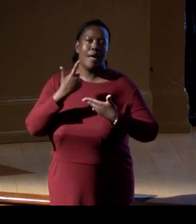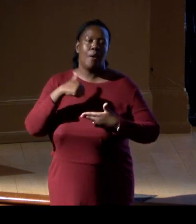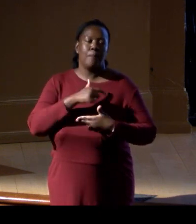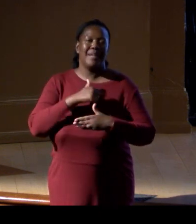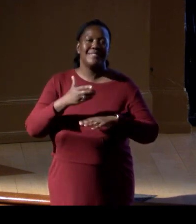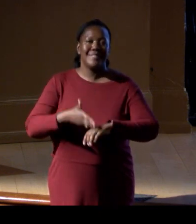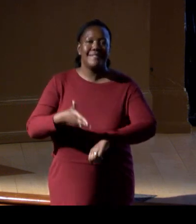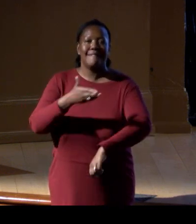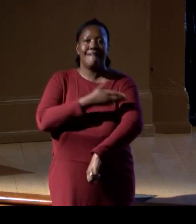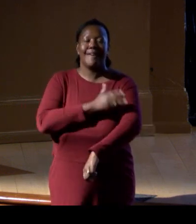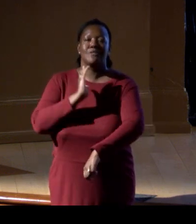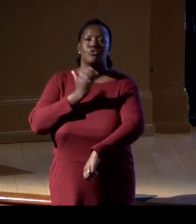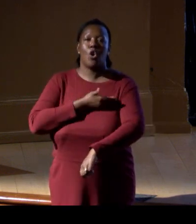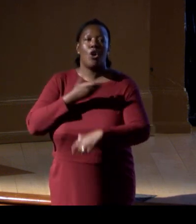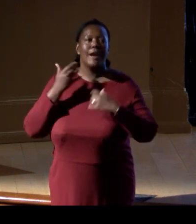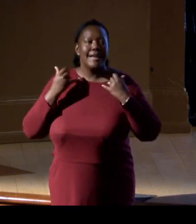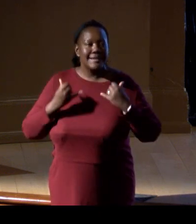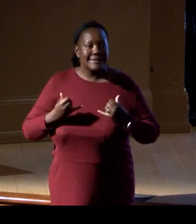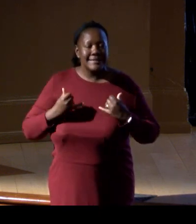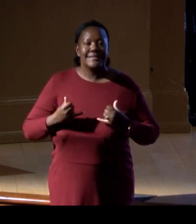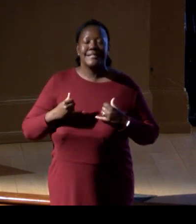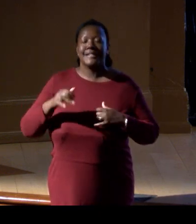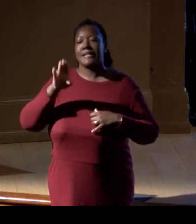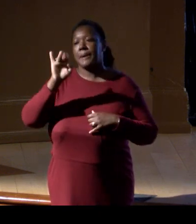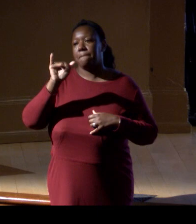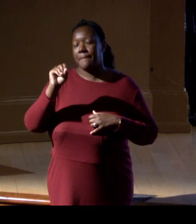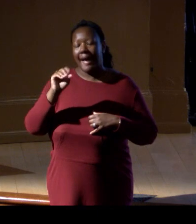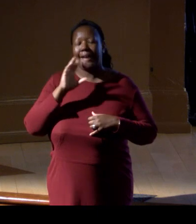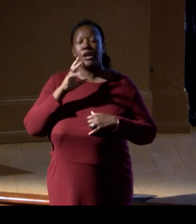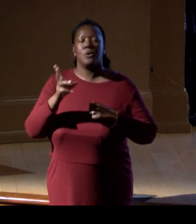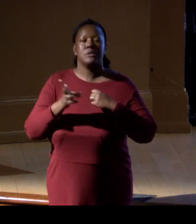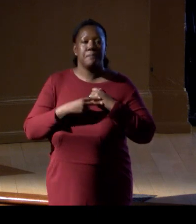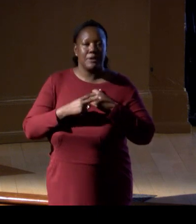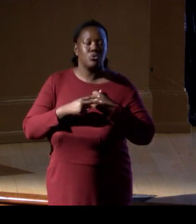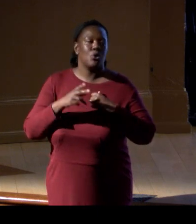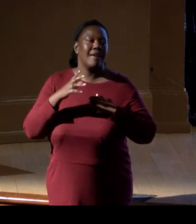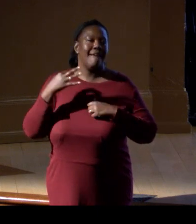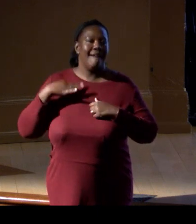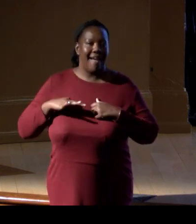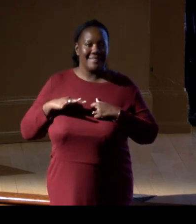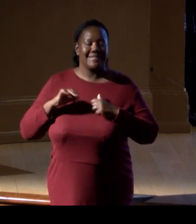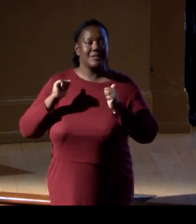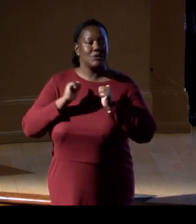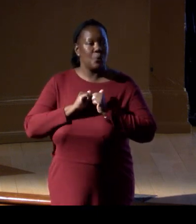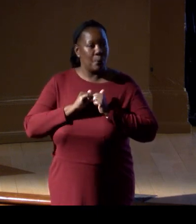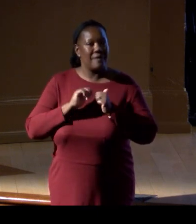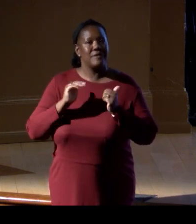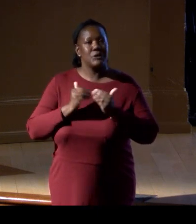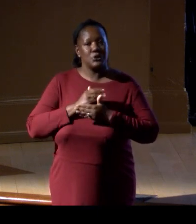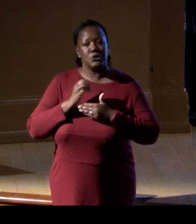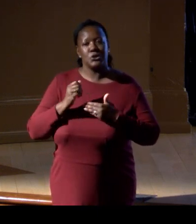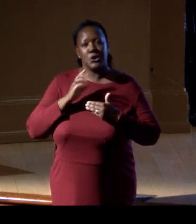our existing biorepository assets with this new extension of the national collection.